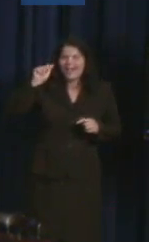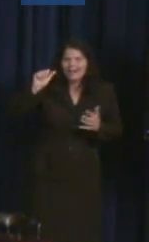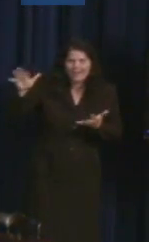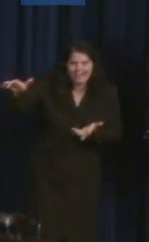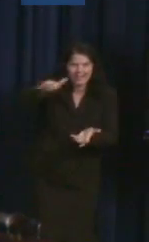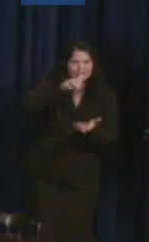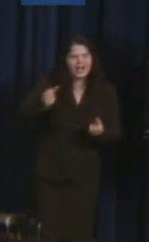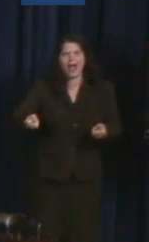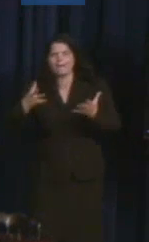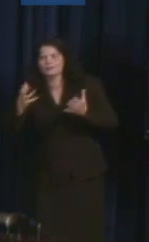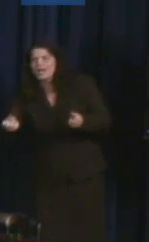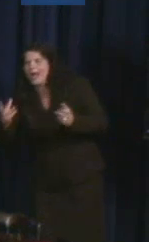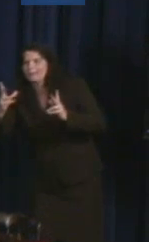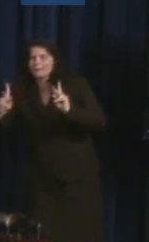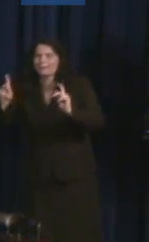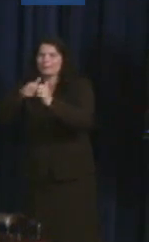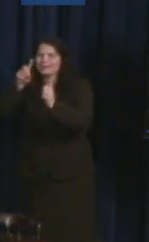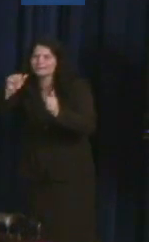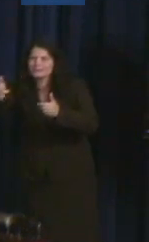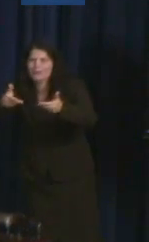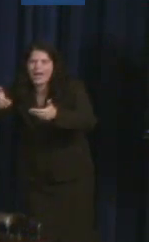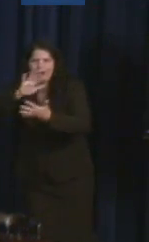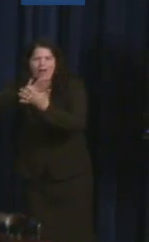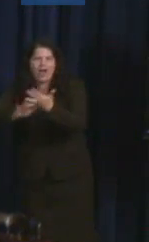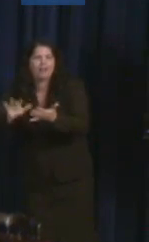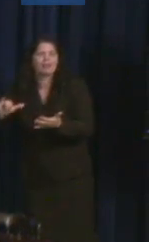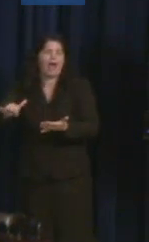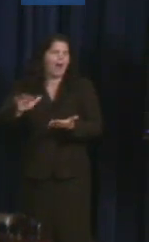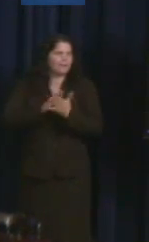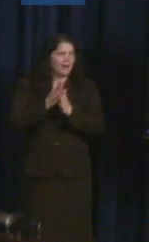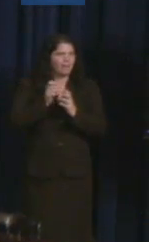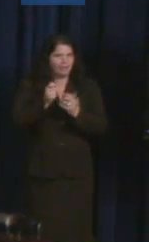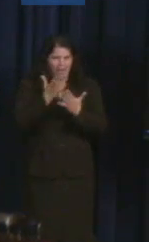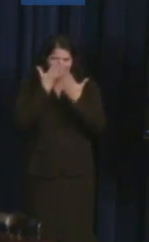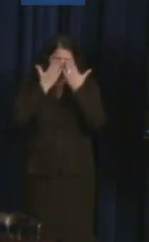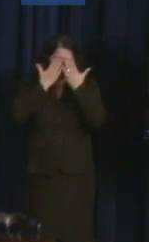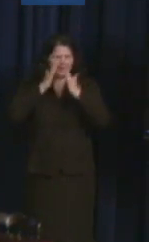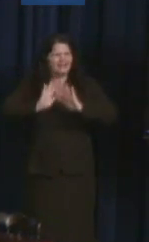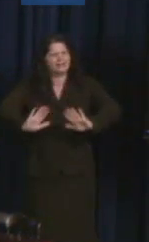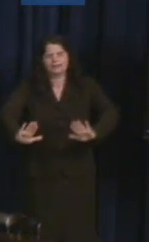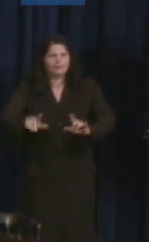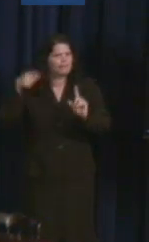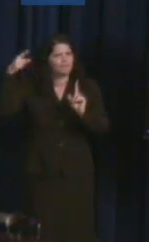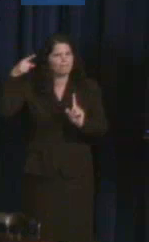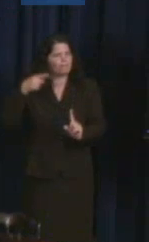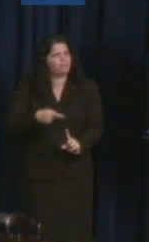of objectives. They are tremendously important because the point that we're making within the federal government and for